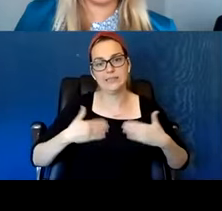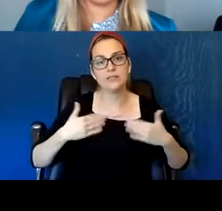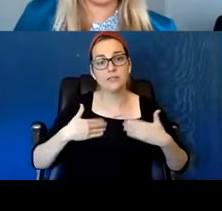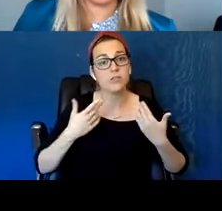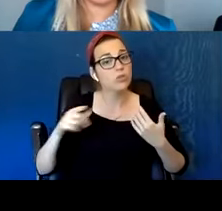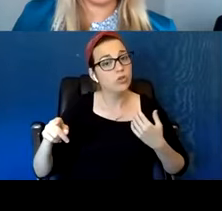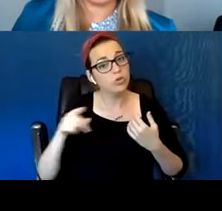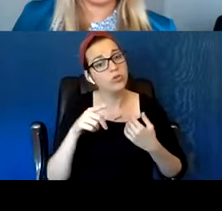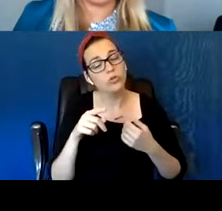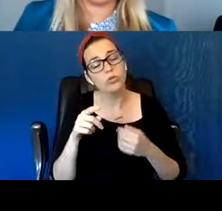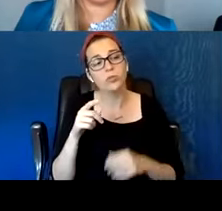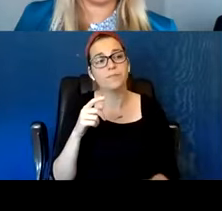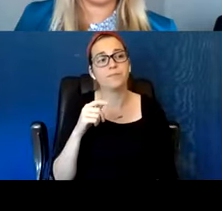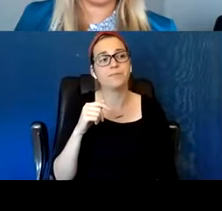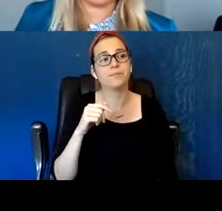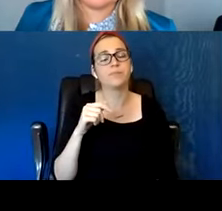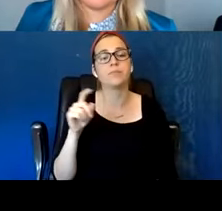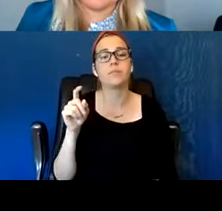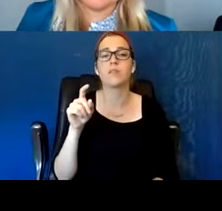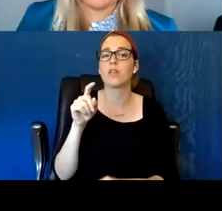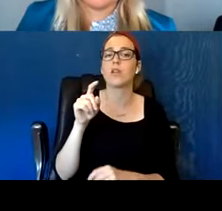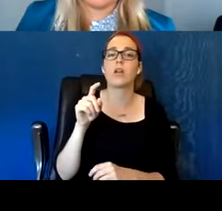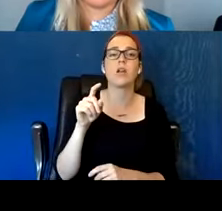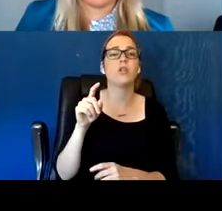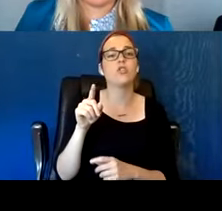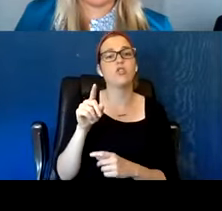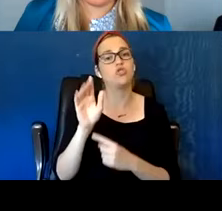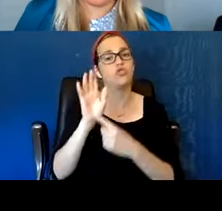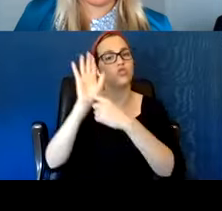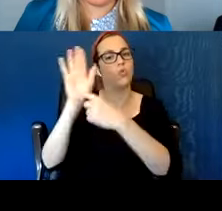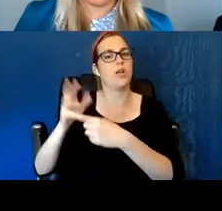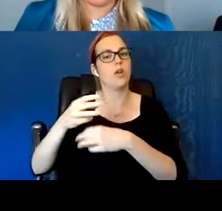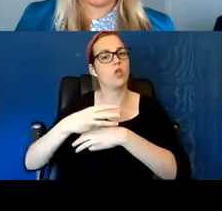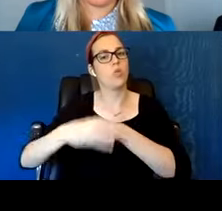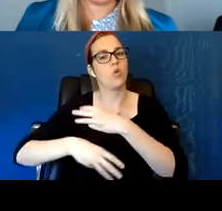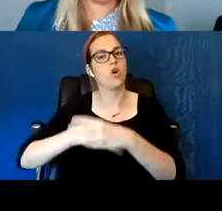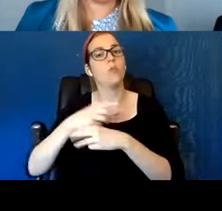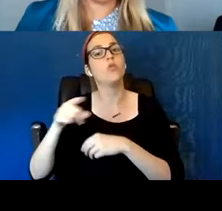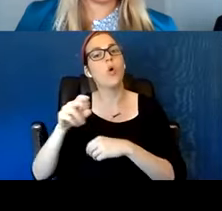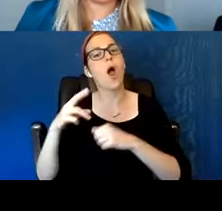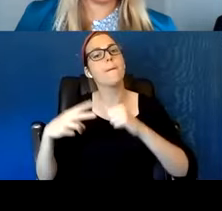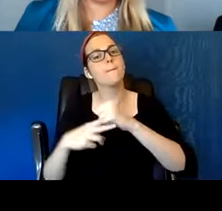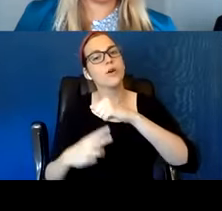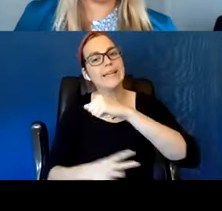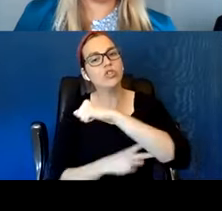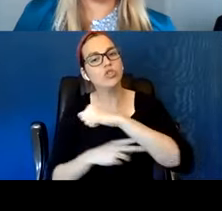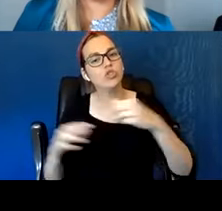are trying to maybe... You're a bridge to a place that we are afraid to go to.